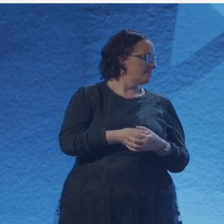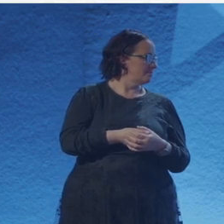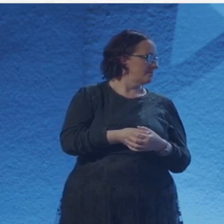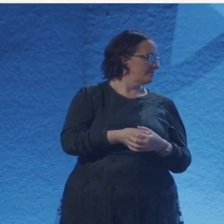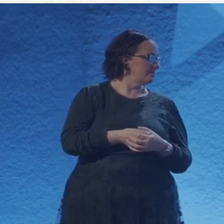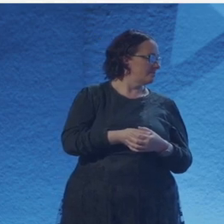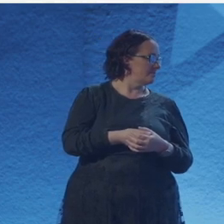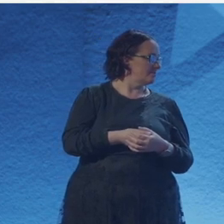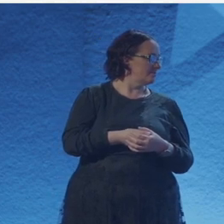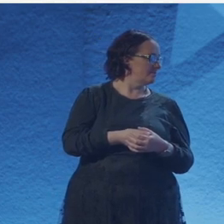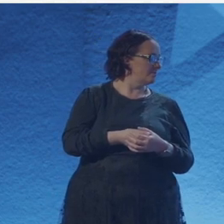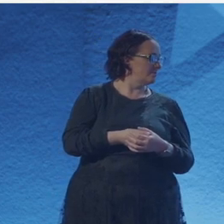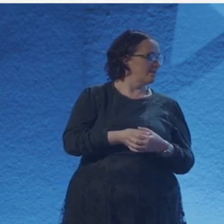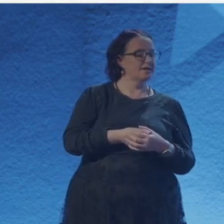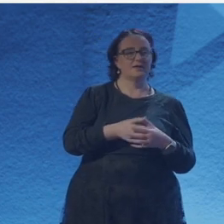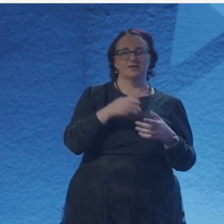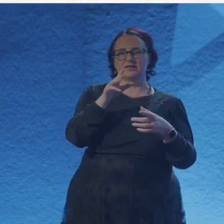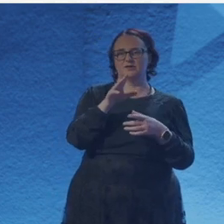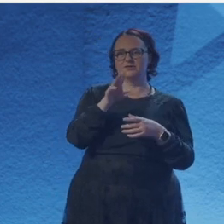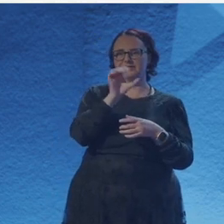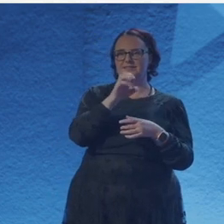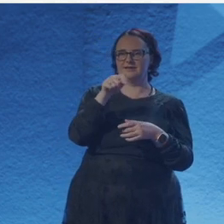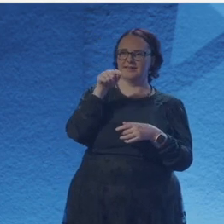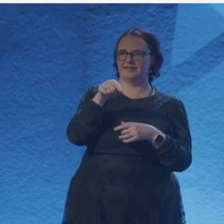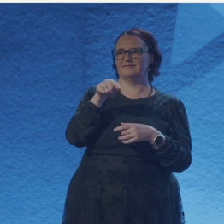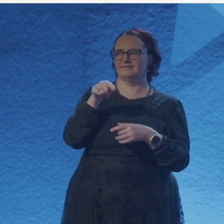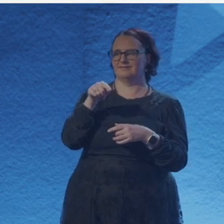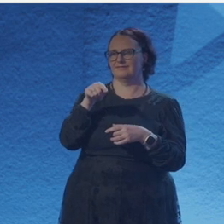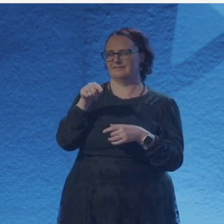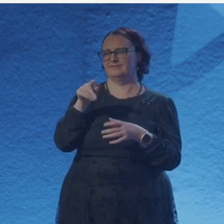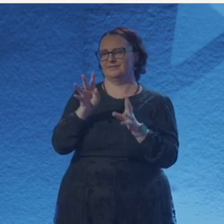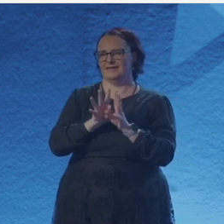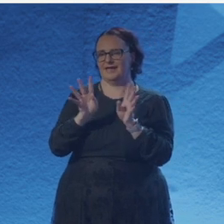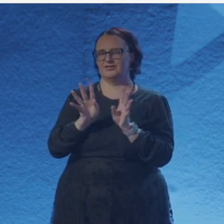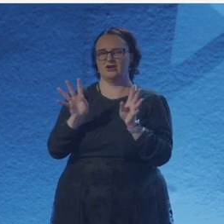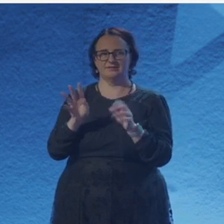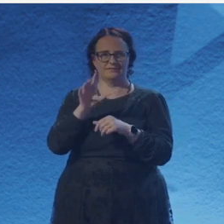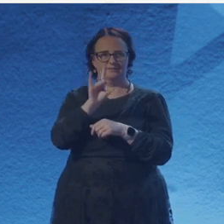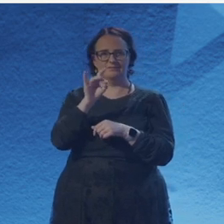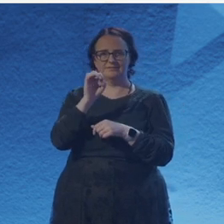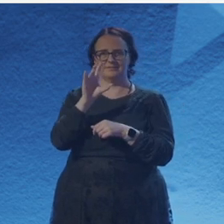I'm a structuralist, so no doubt about it. And sonnets is what I do.